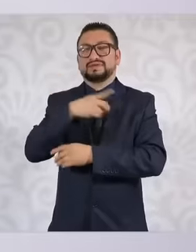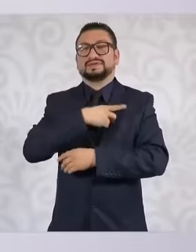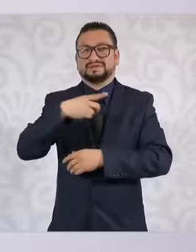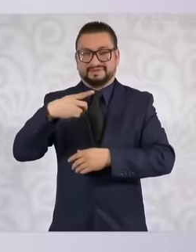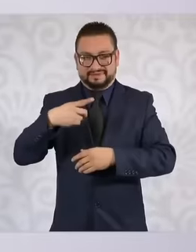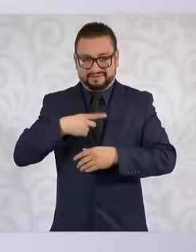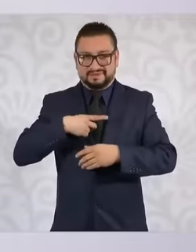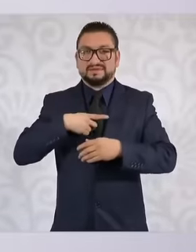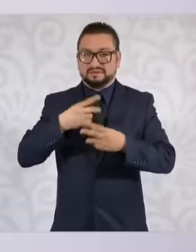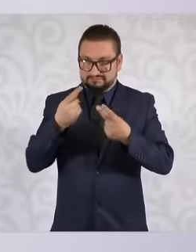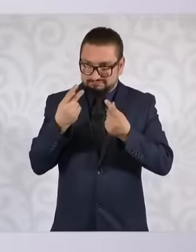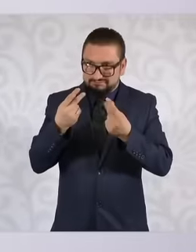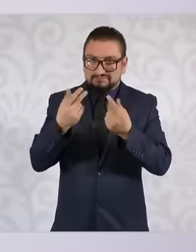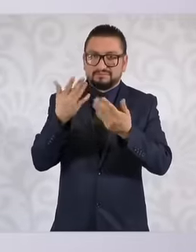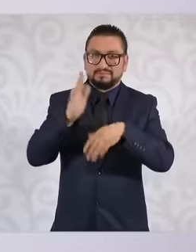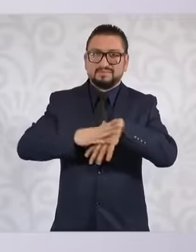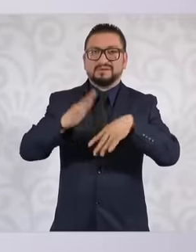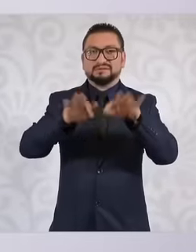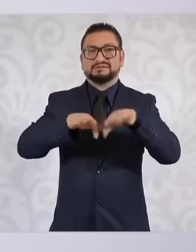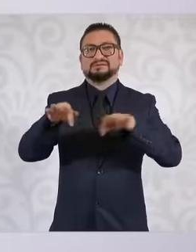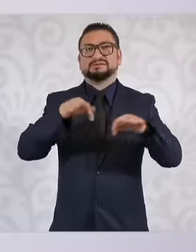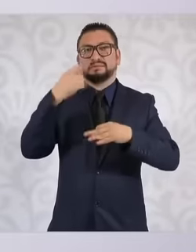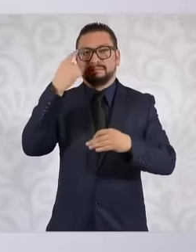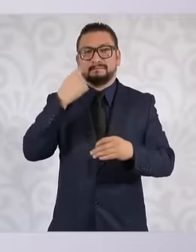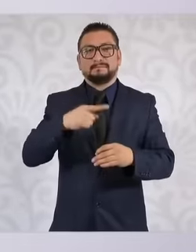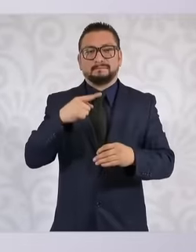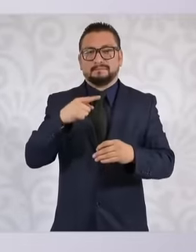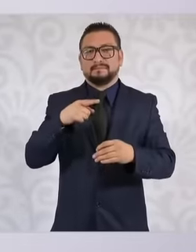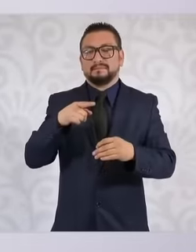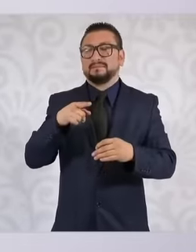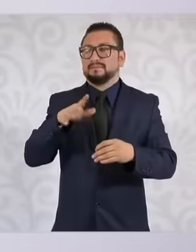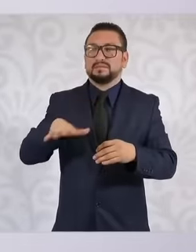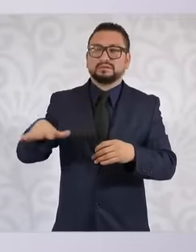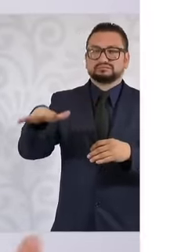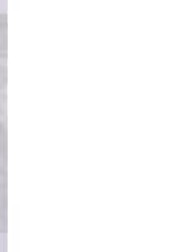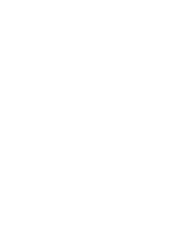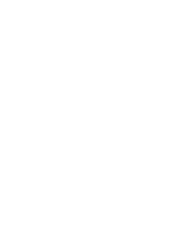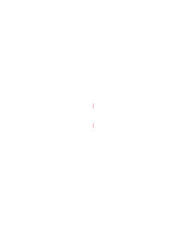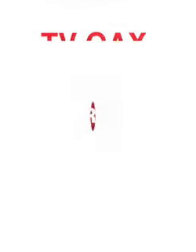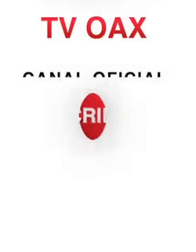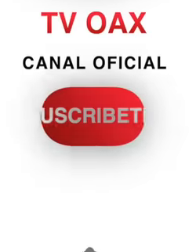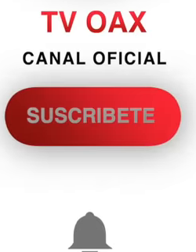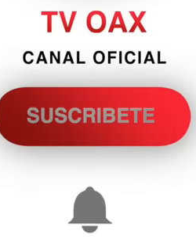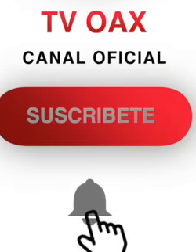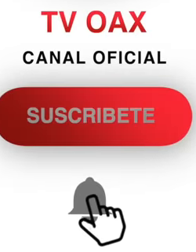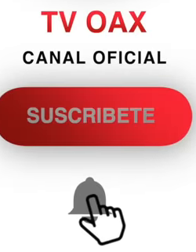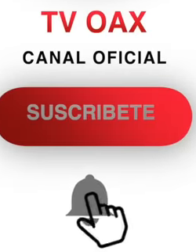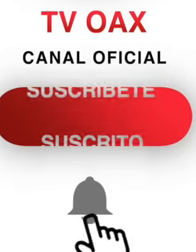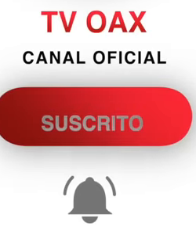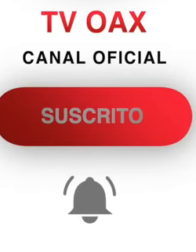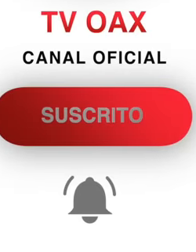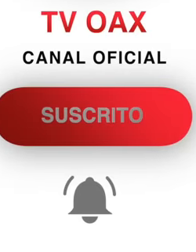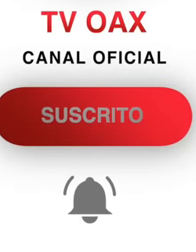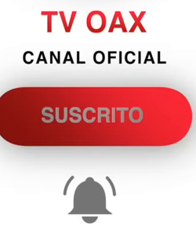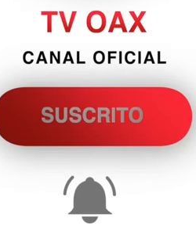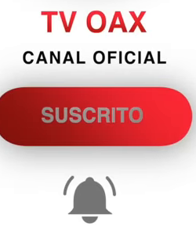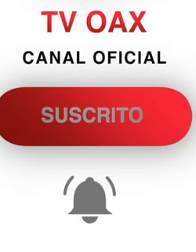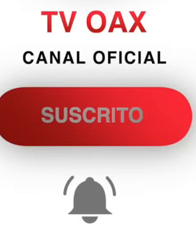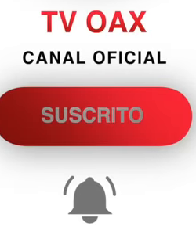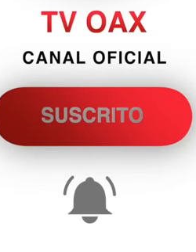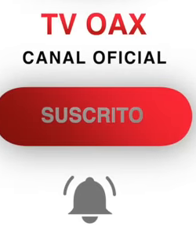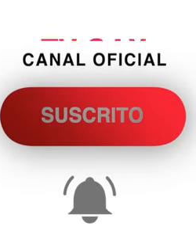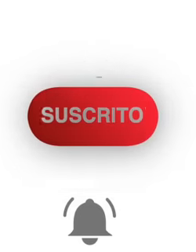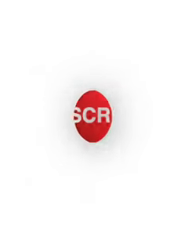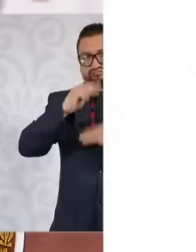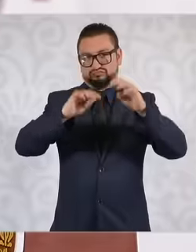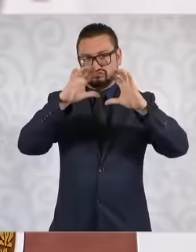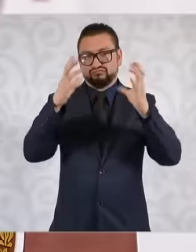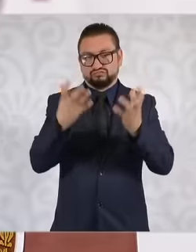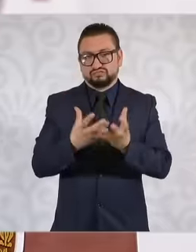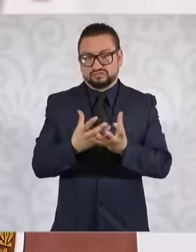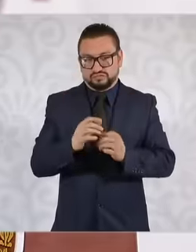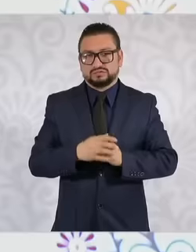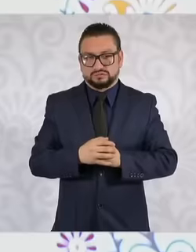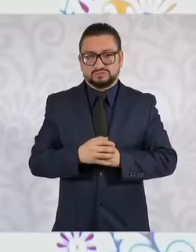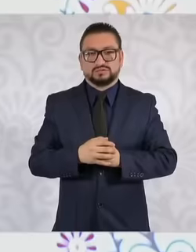proactive as an institution in the search and construction of world peace. So we